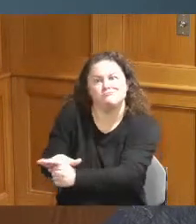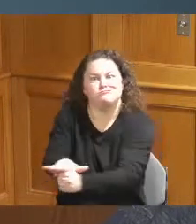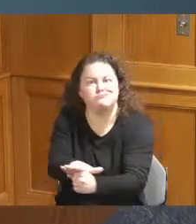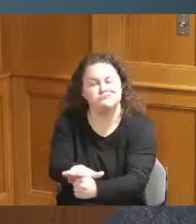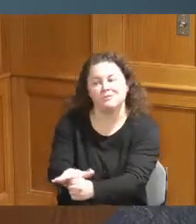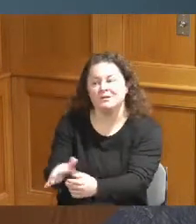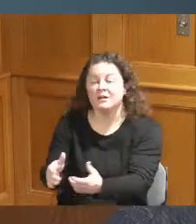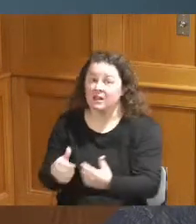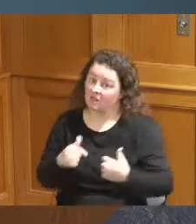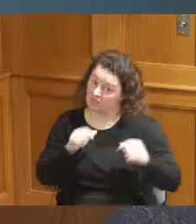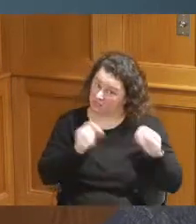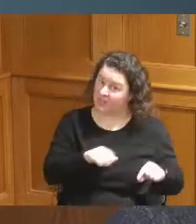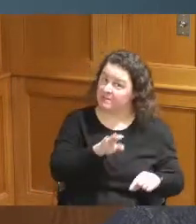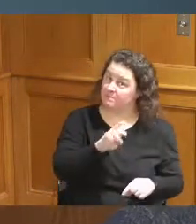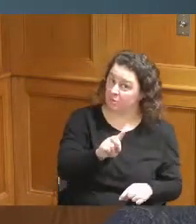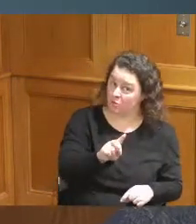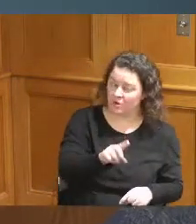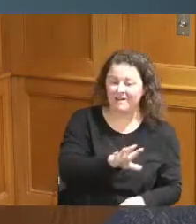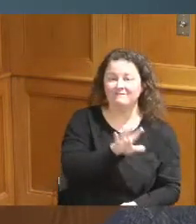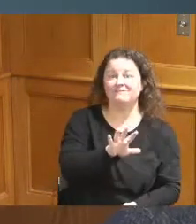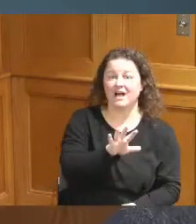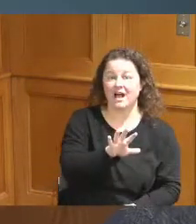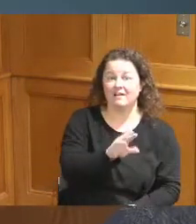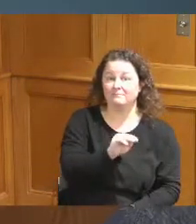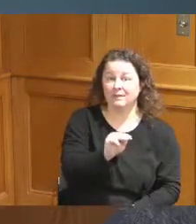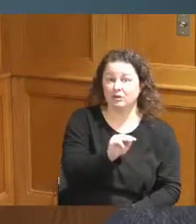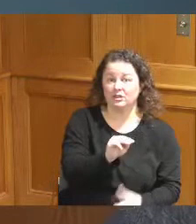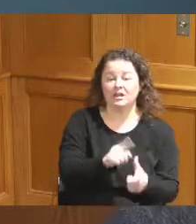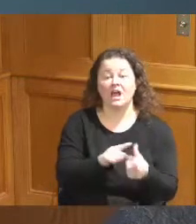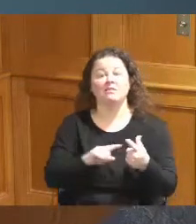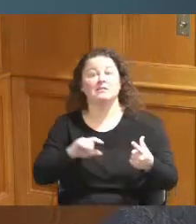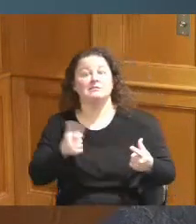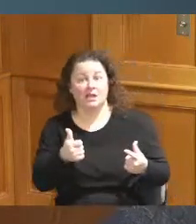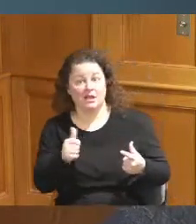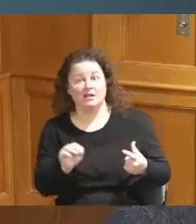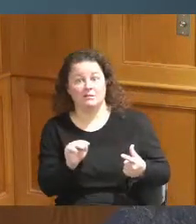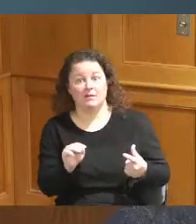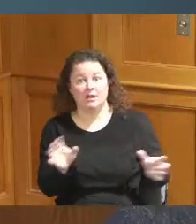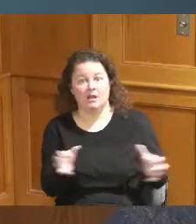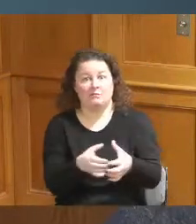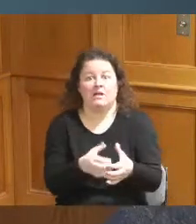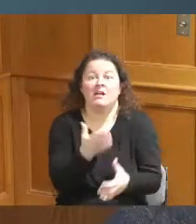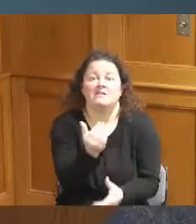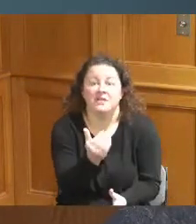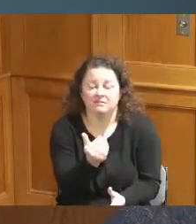then we came back put 10 million dollars 15 million dollars just trying to get this thing done